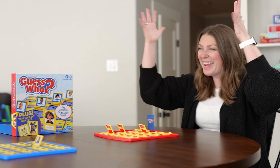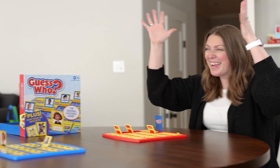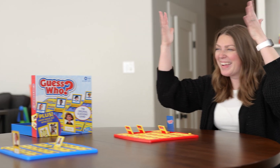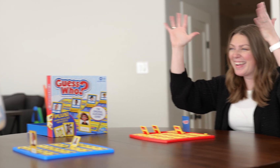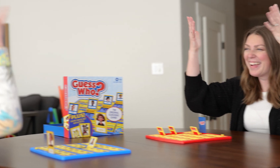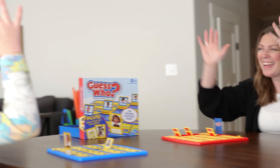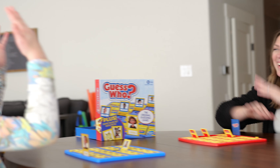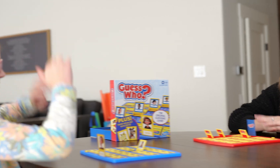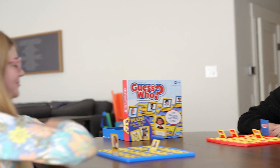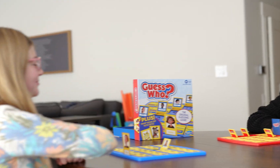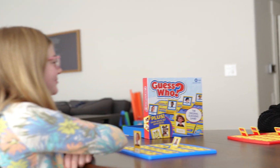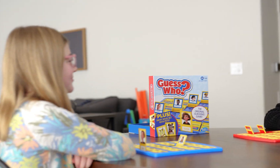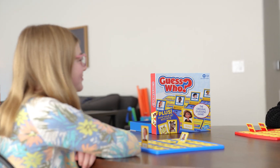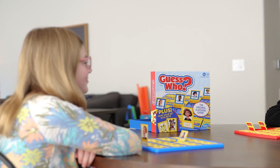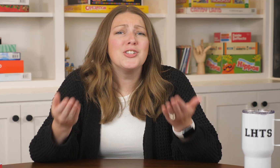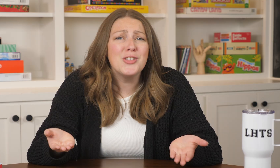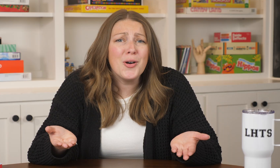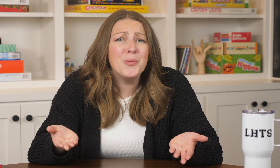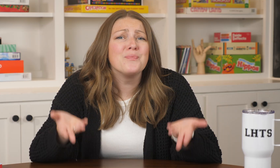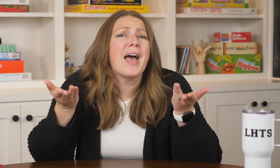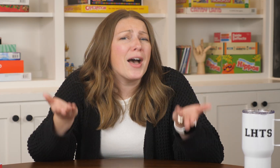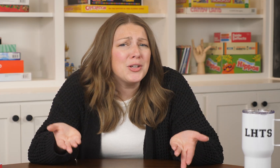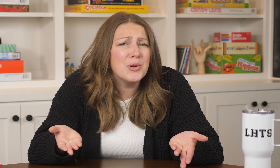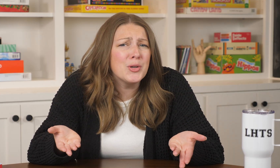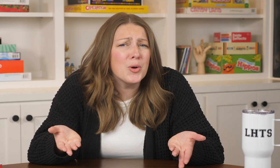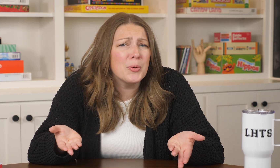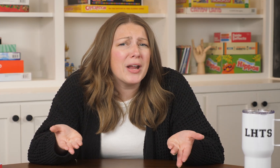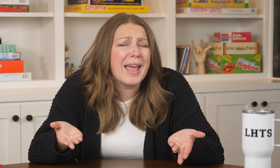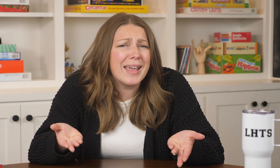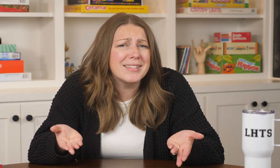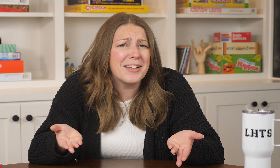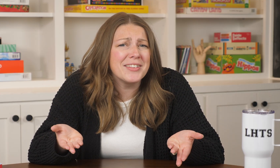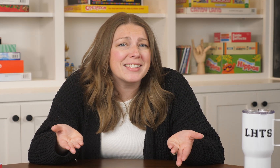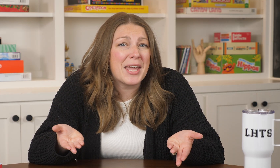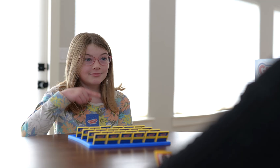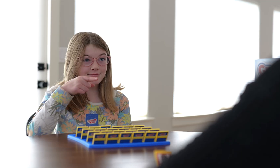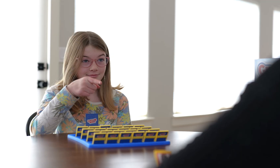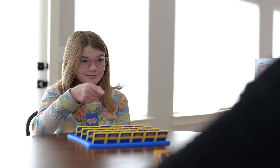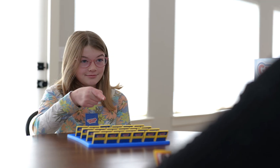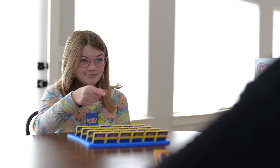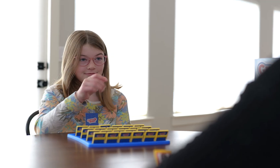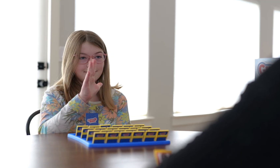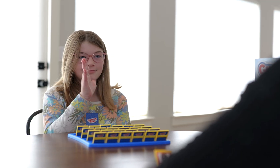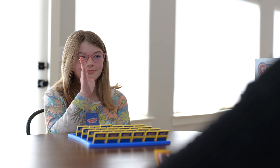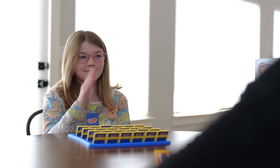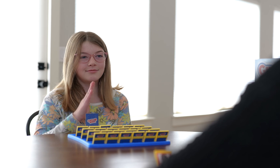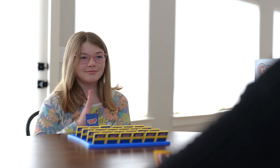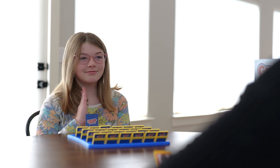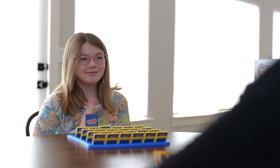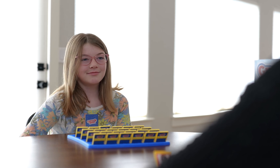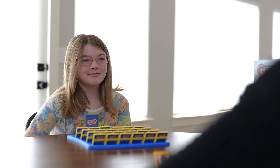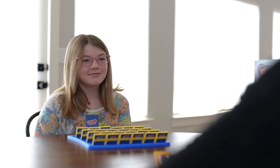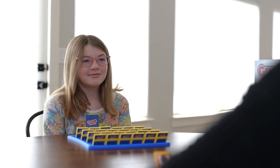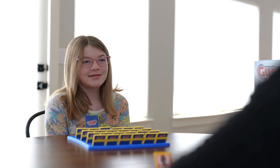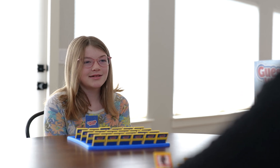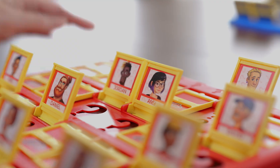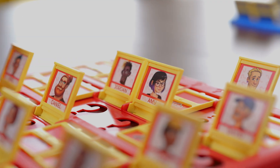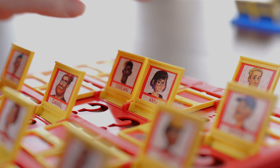mystery person wins. So how do you incorporate ASL in this game. Well you're going to ask and answer